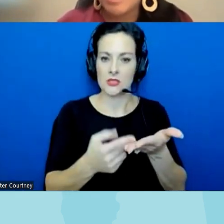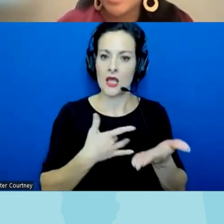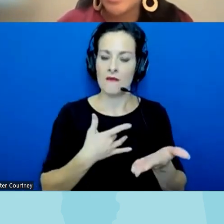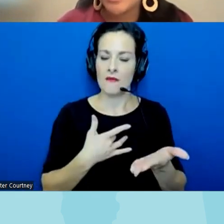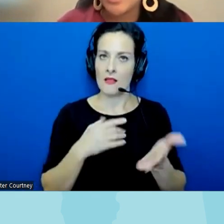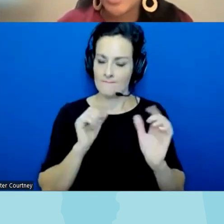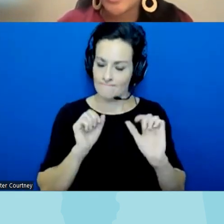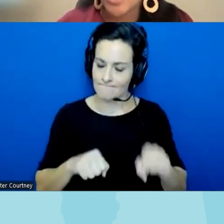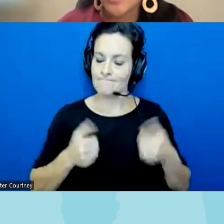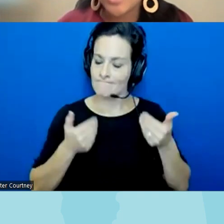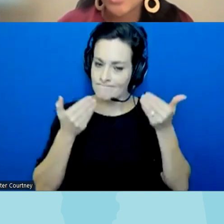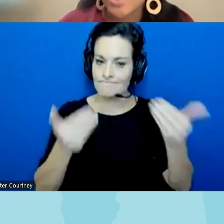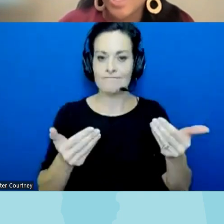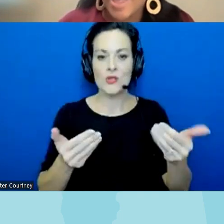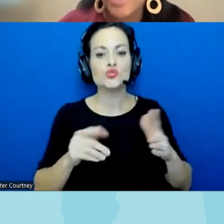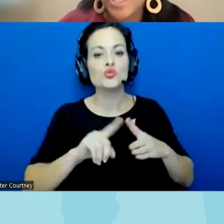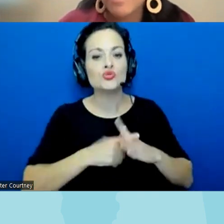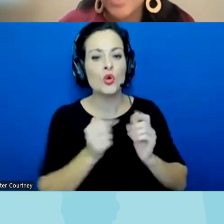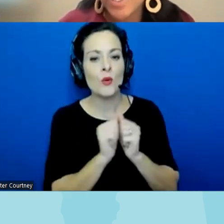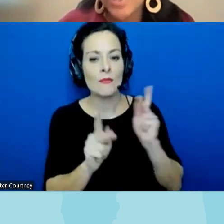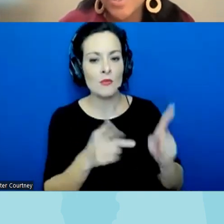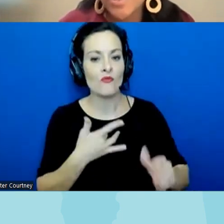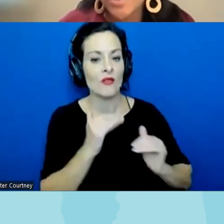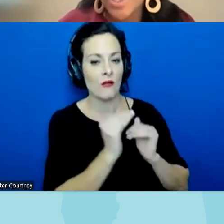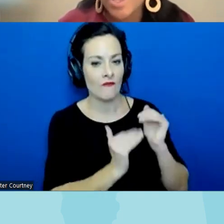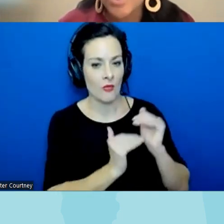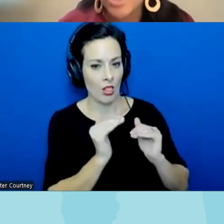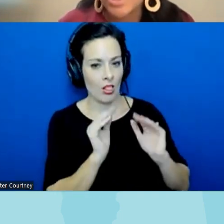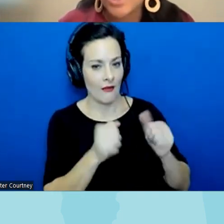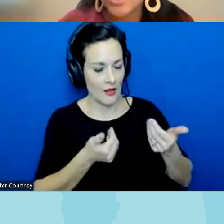people who are in your circle that you trust to have these conversations and really acknowledging